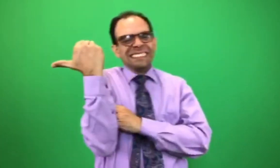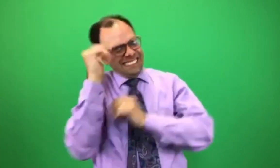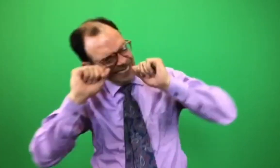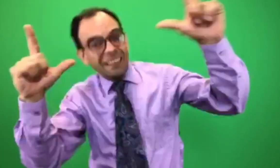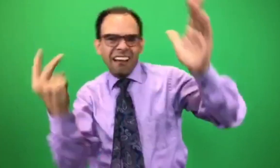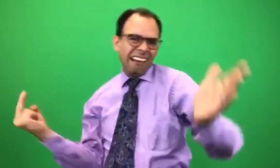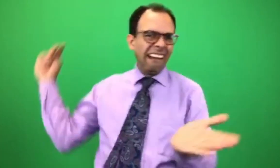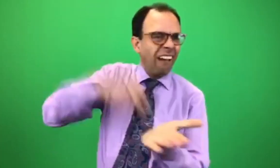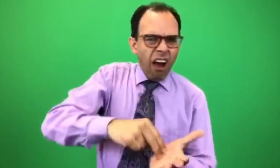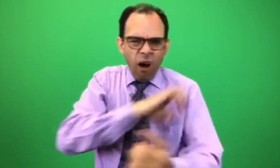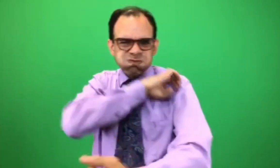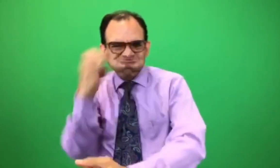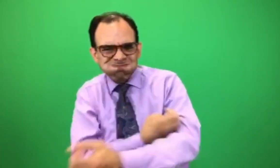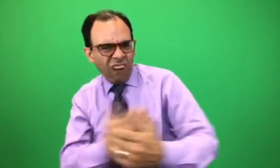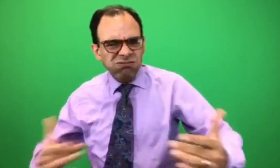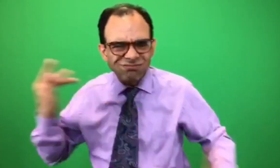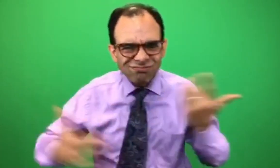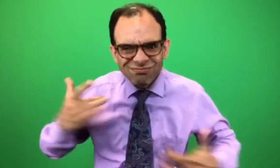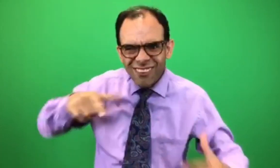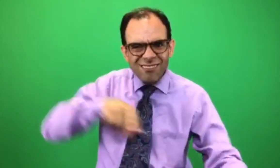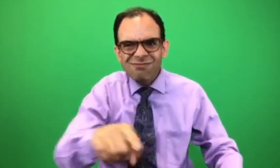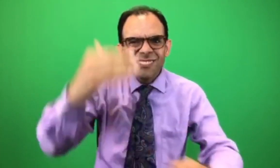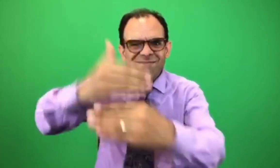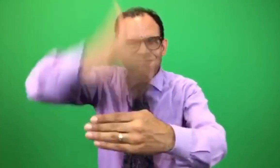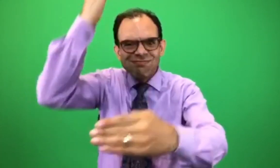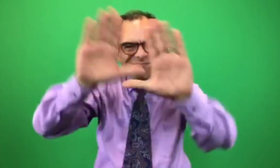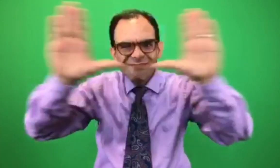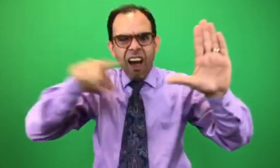Your camper will get overexcited when waking up in the morning. Open cabin window